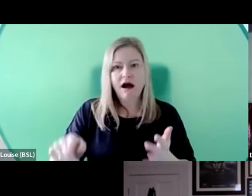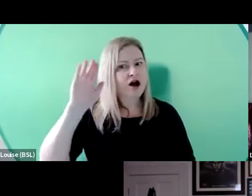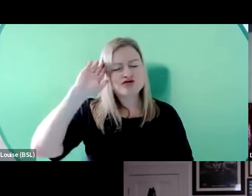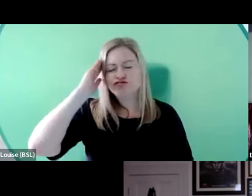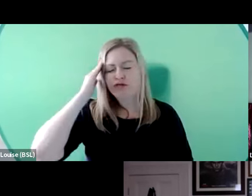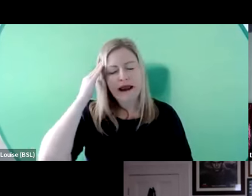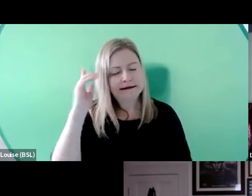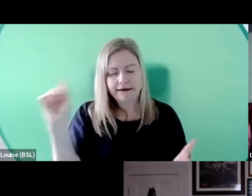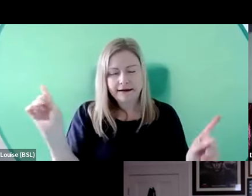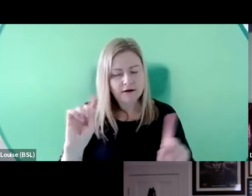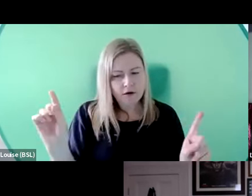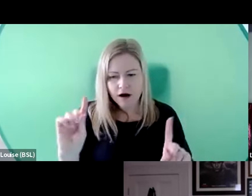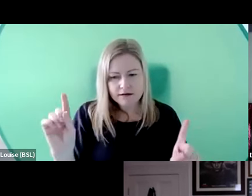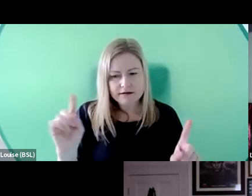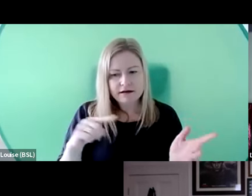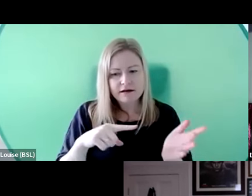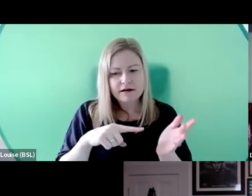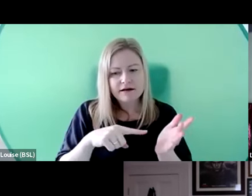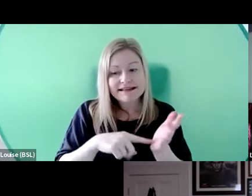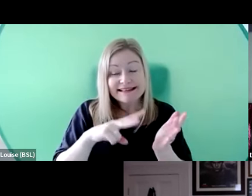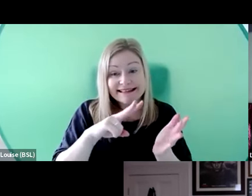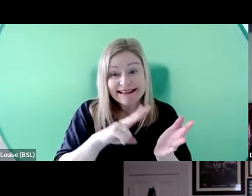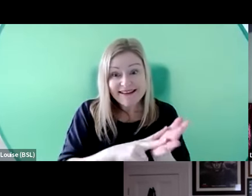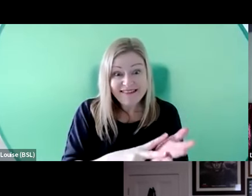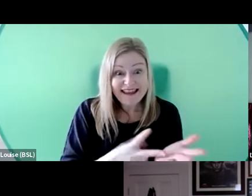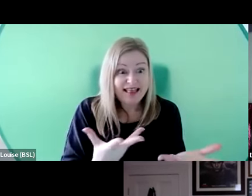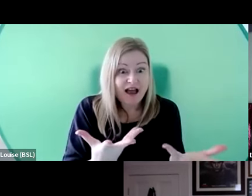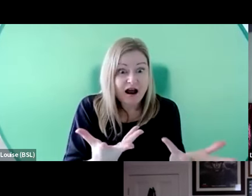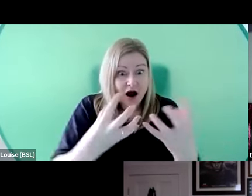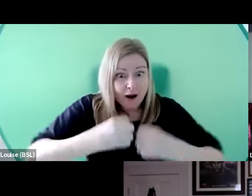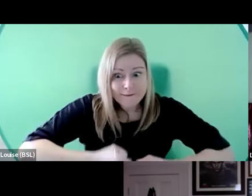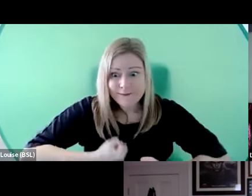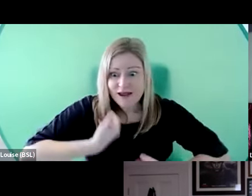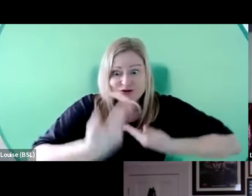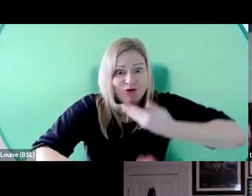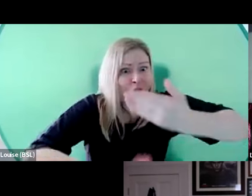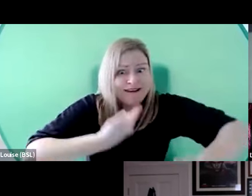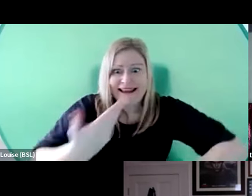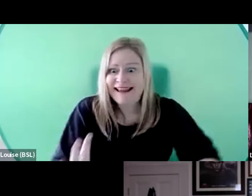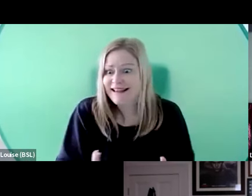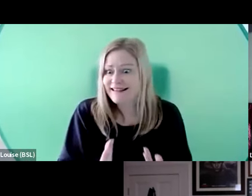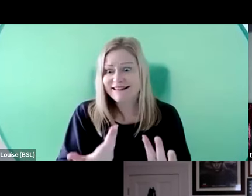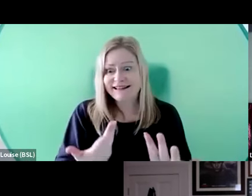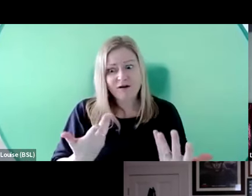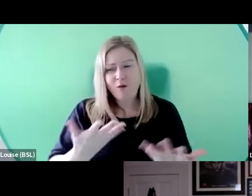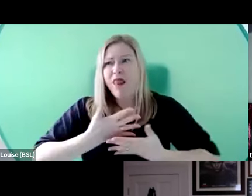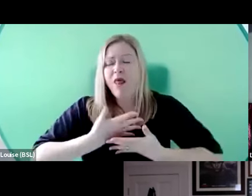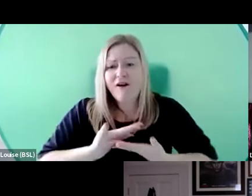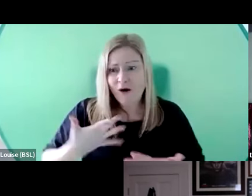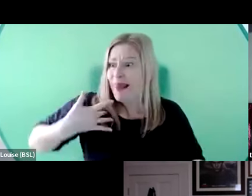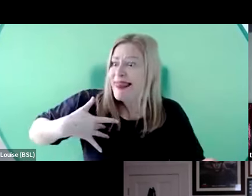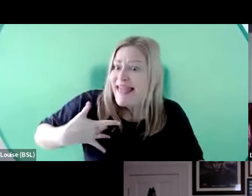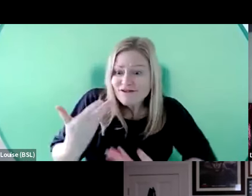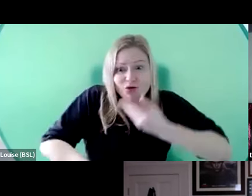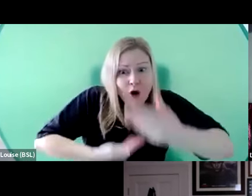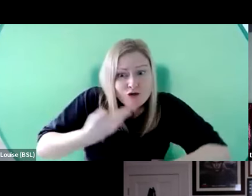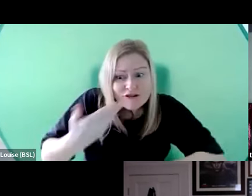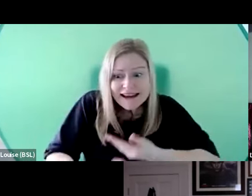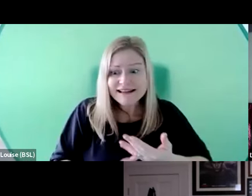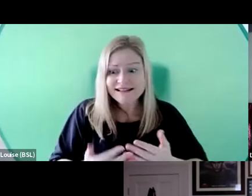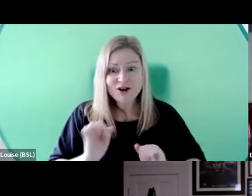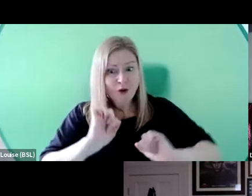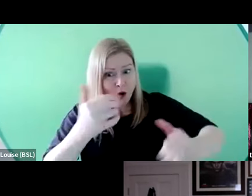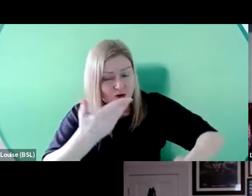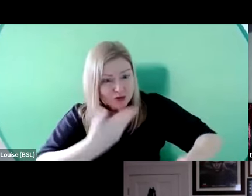is TV devours stories. It's always looking for new stories, new angles, new ways to tell